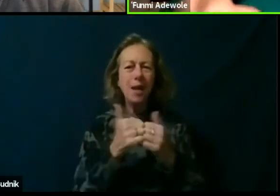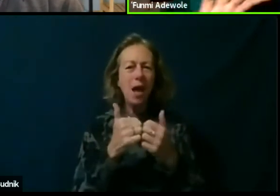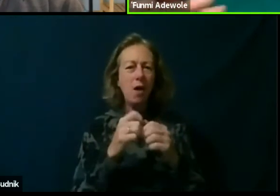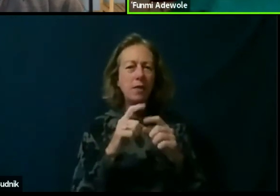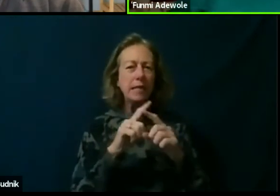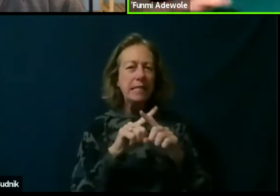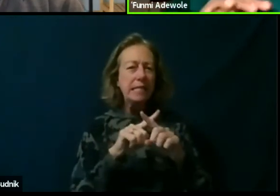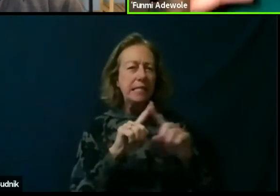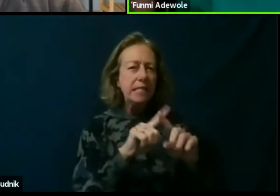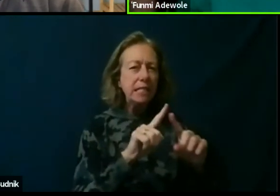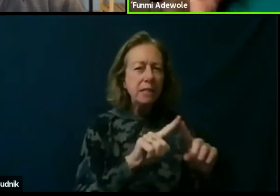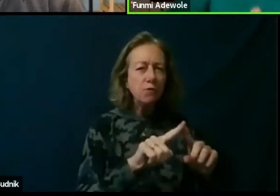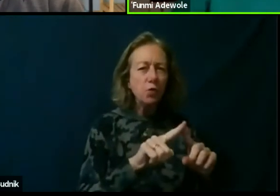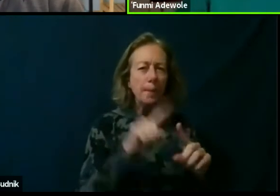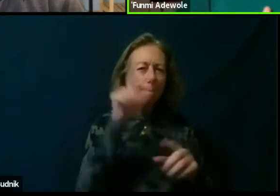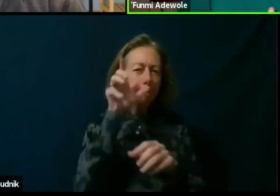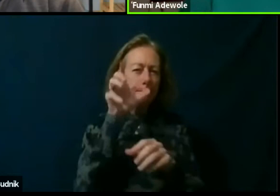of representation are interrelating, you know?